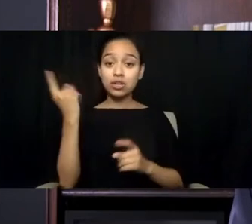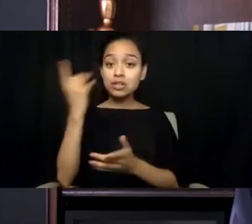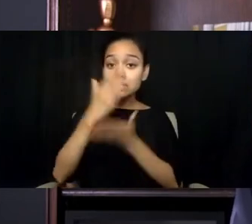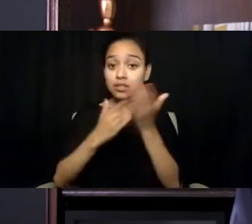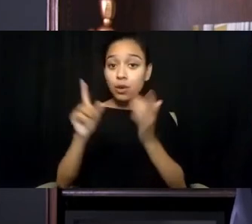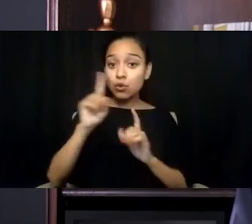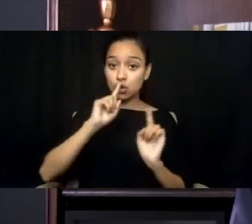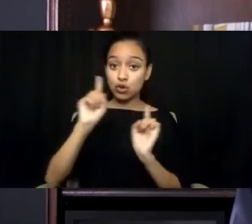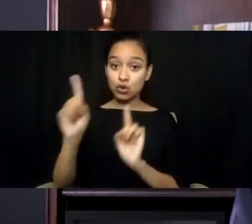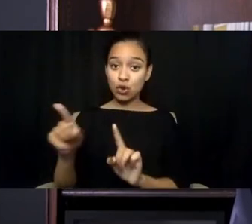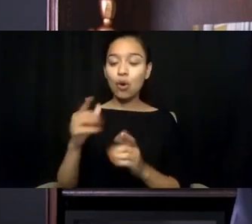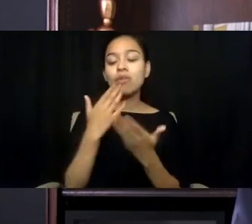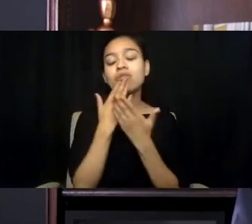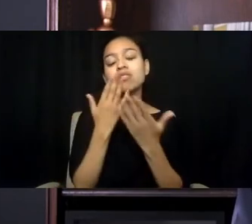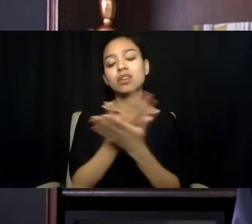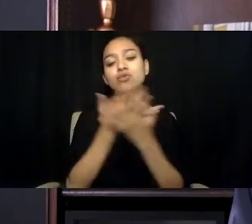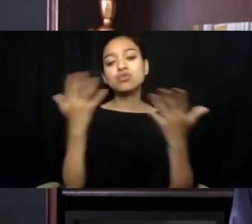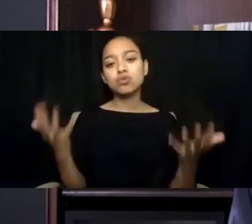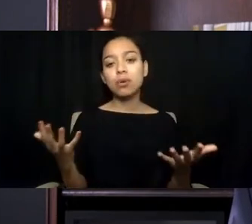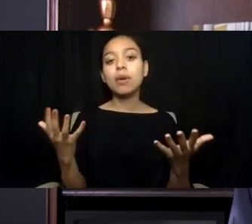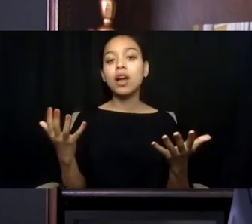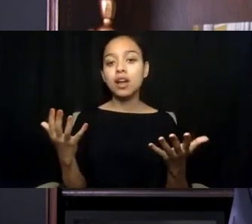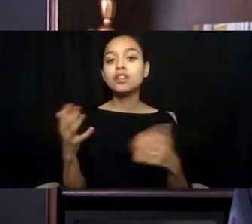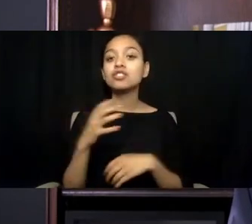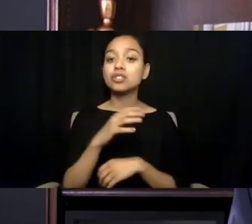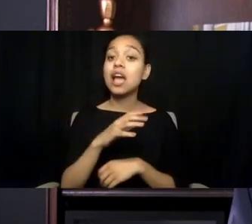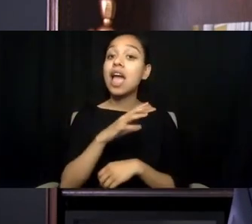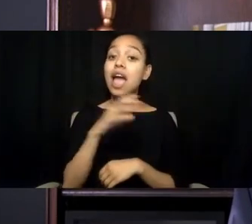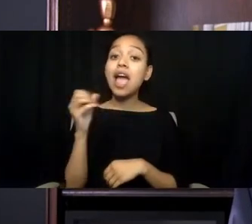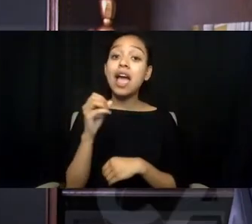Thank you again, and have a great rest of your afternoon.